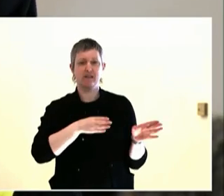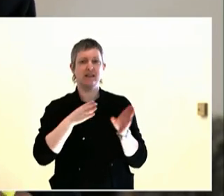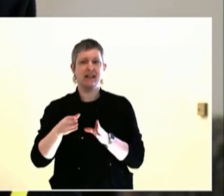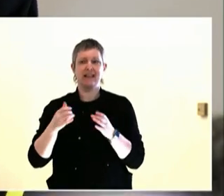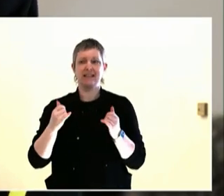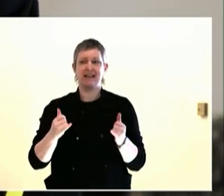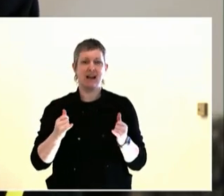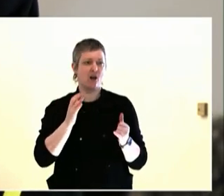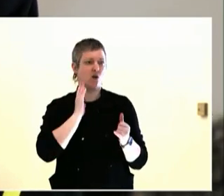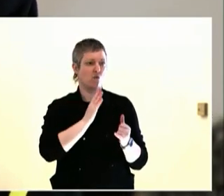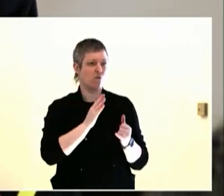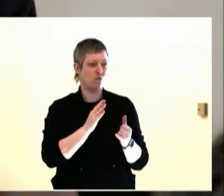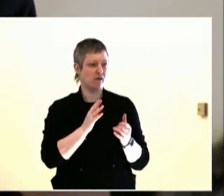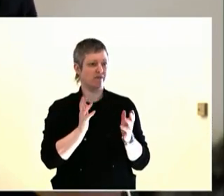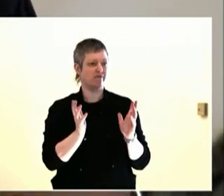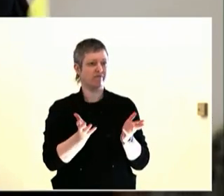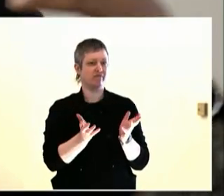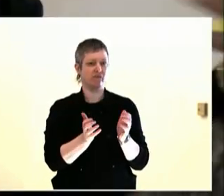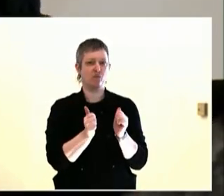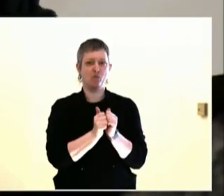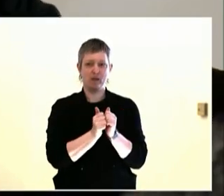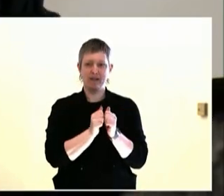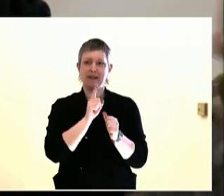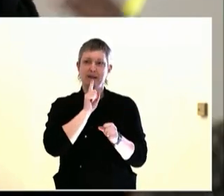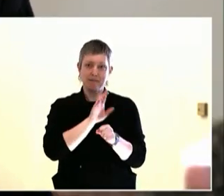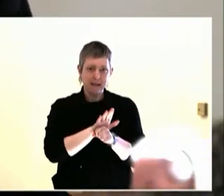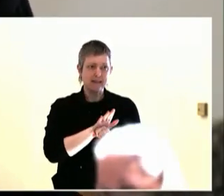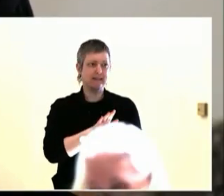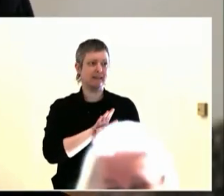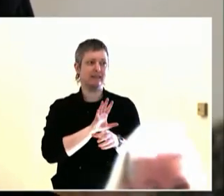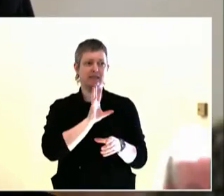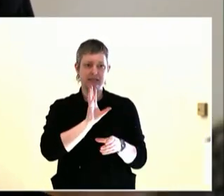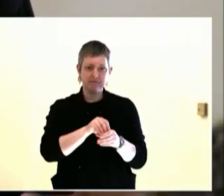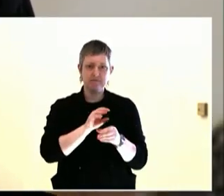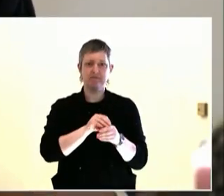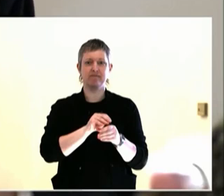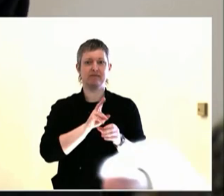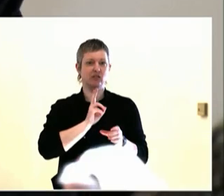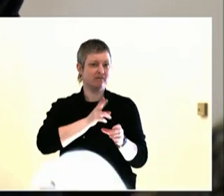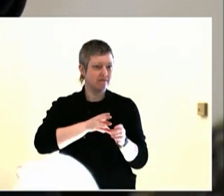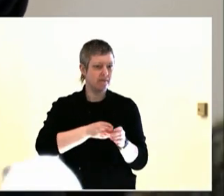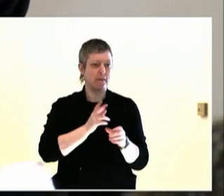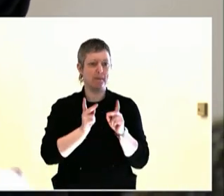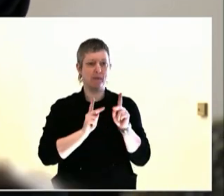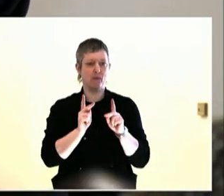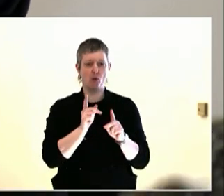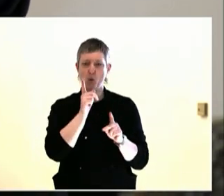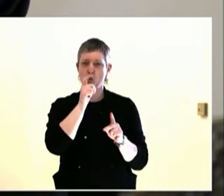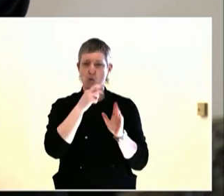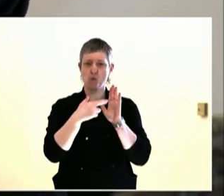The first one would be a lot of deliberation. We need a lot of deliberation to